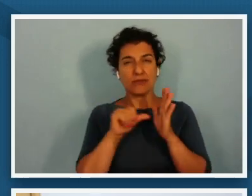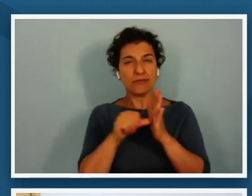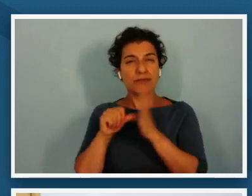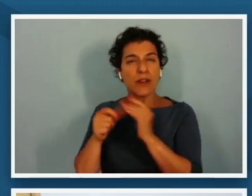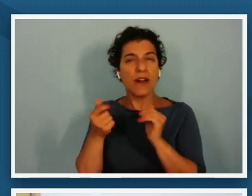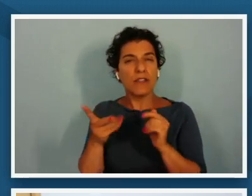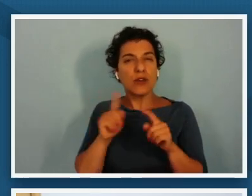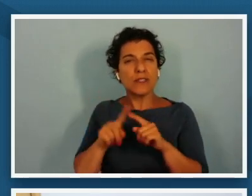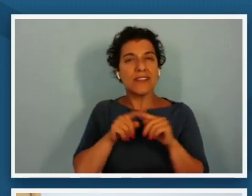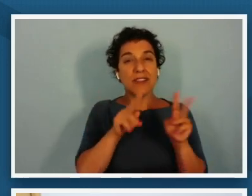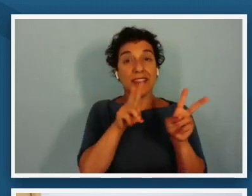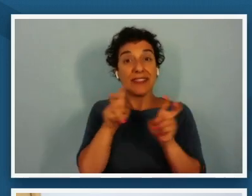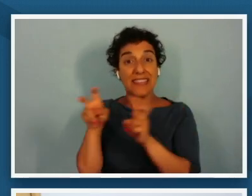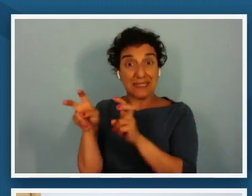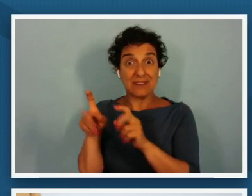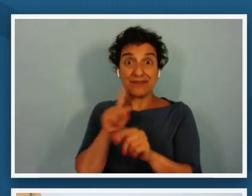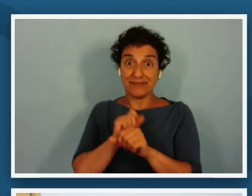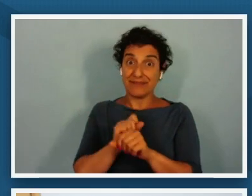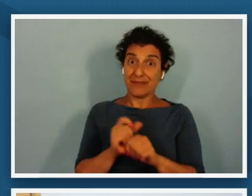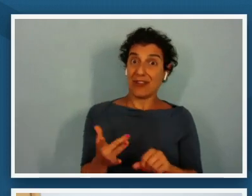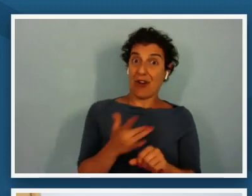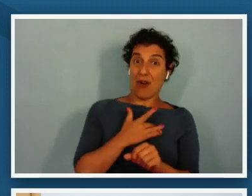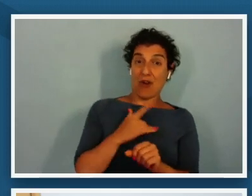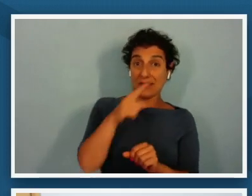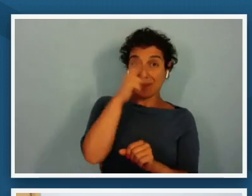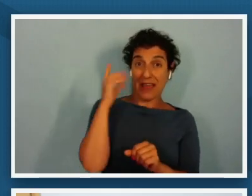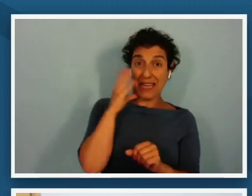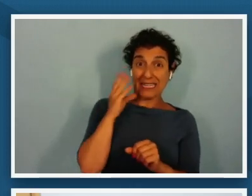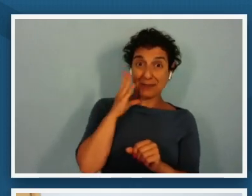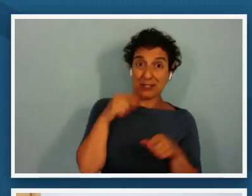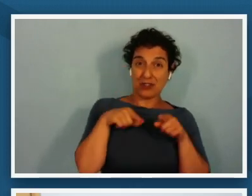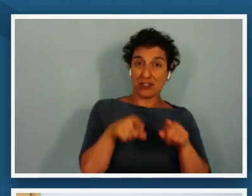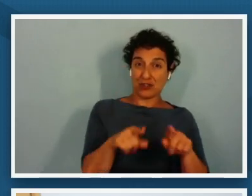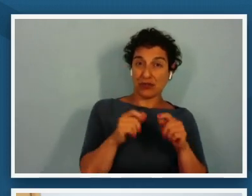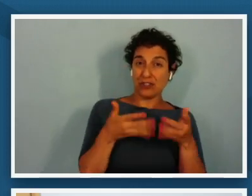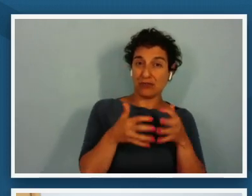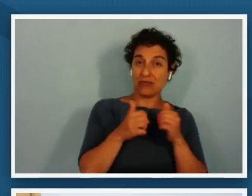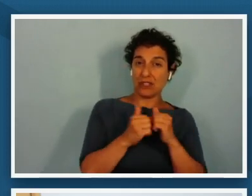that's at the heart of the black experience of reconstruction